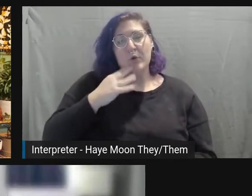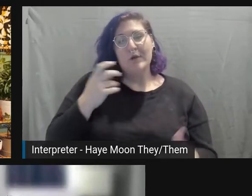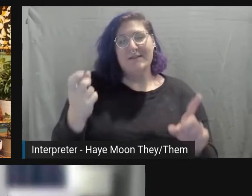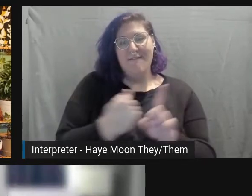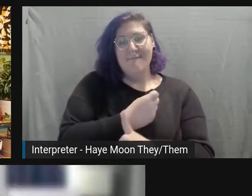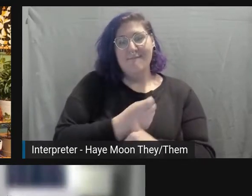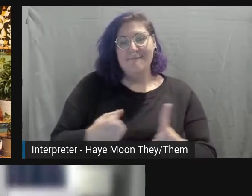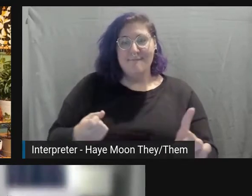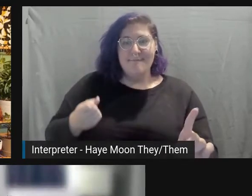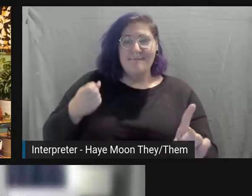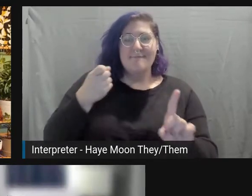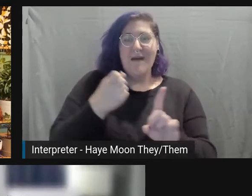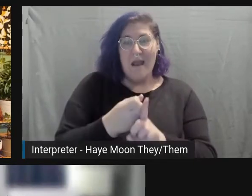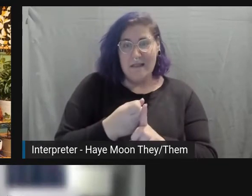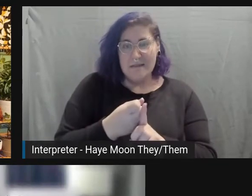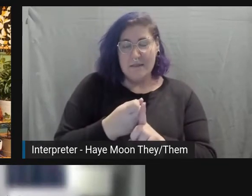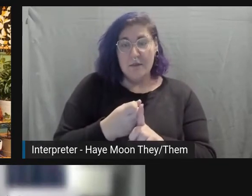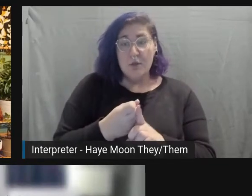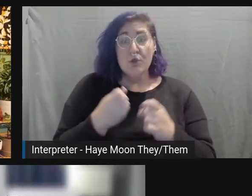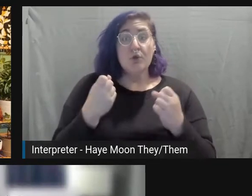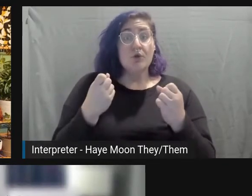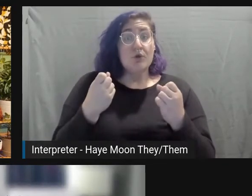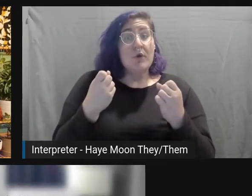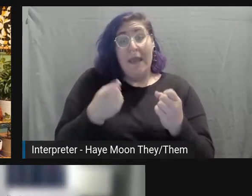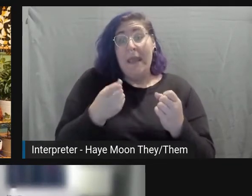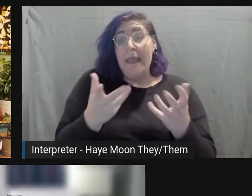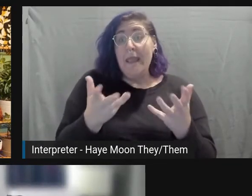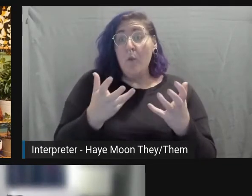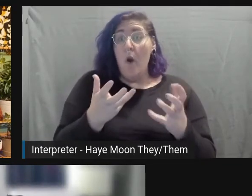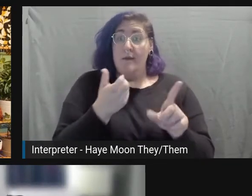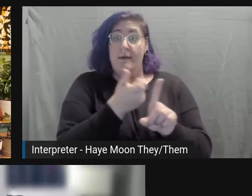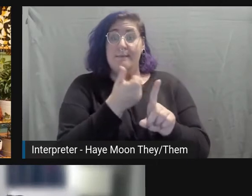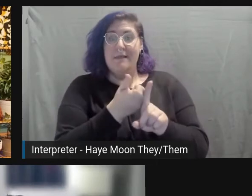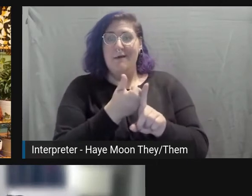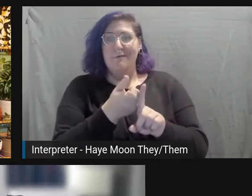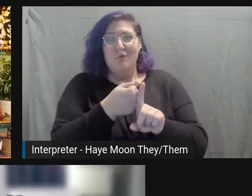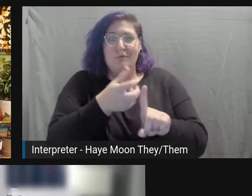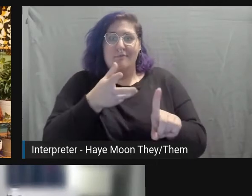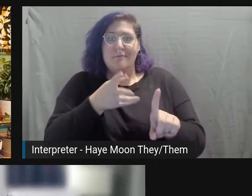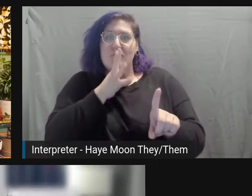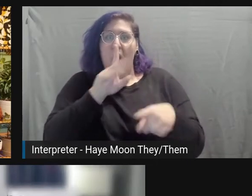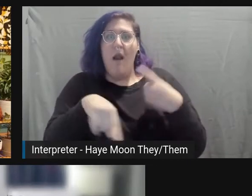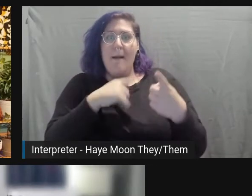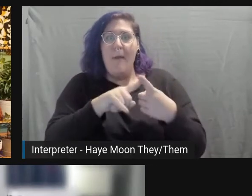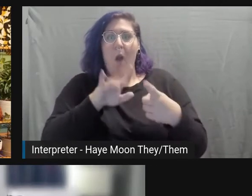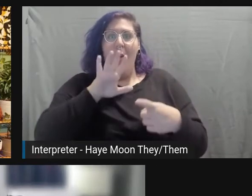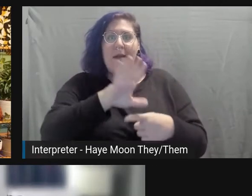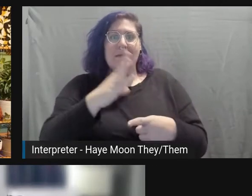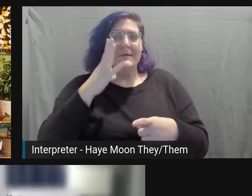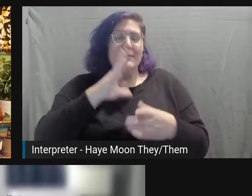What we did in this, because he did want to talk about his story and how it happened, is before he started talking